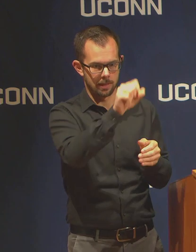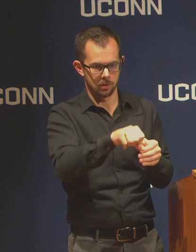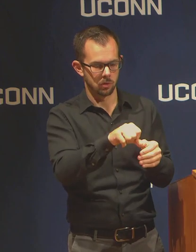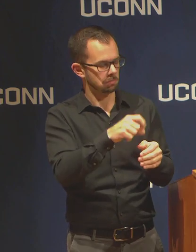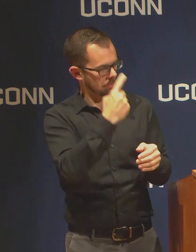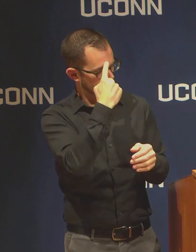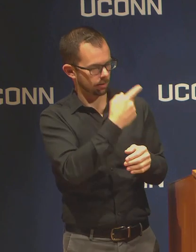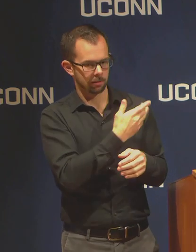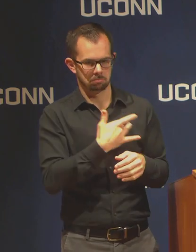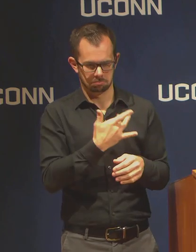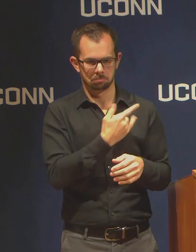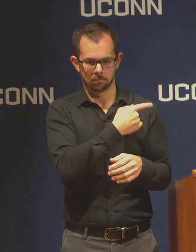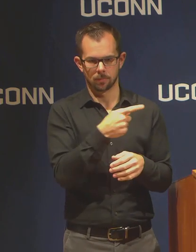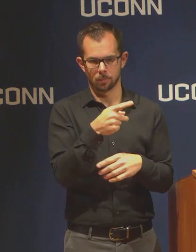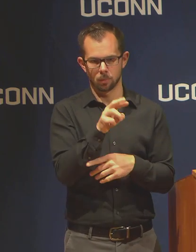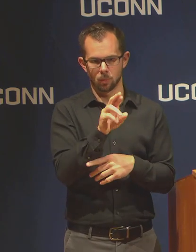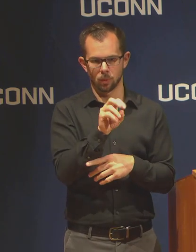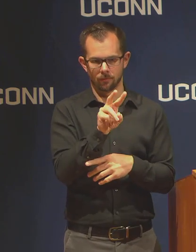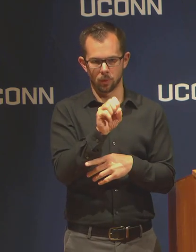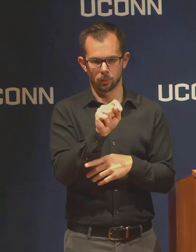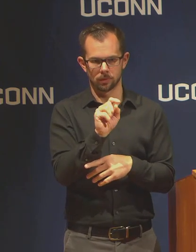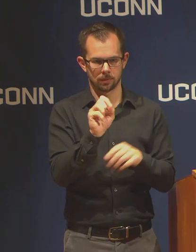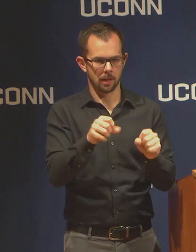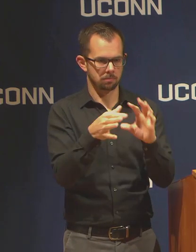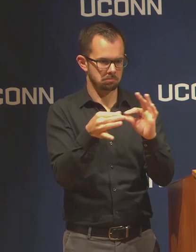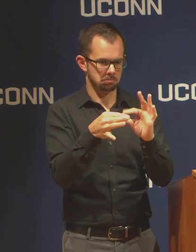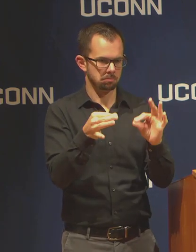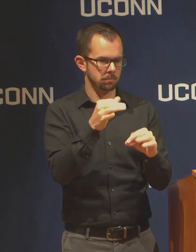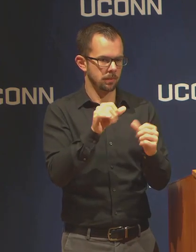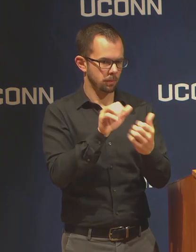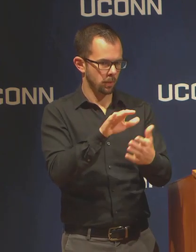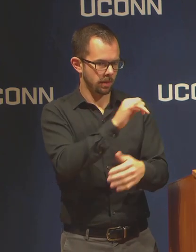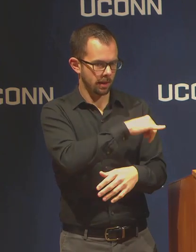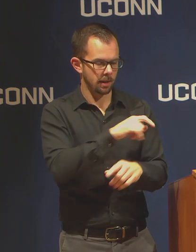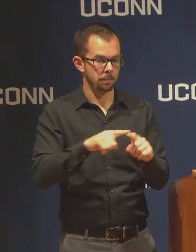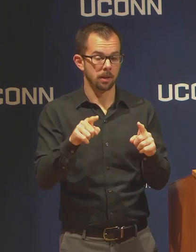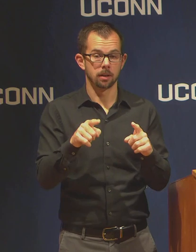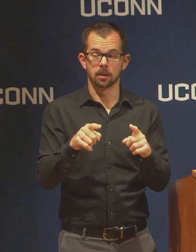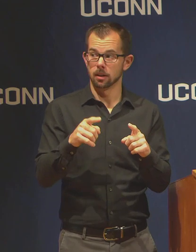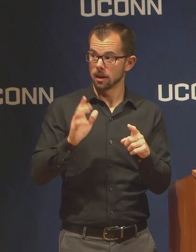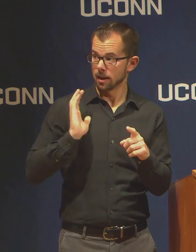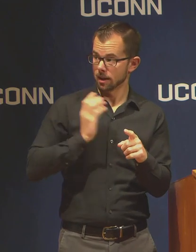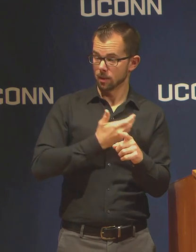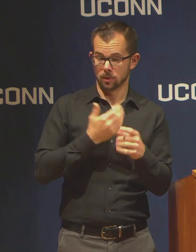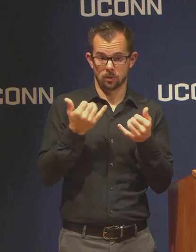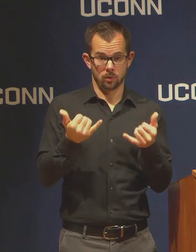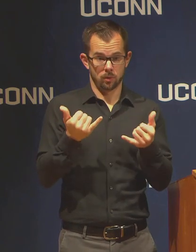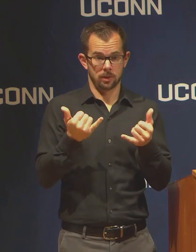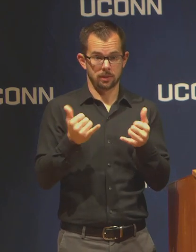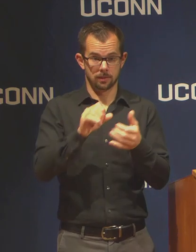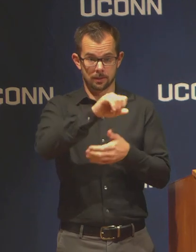are going to start online classes on Monday. That's almost two weeks from when we first